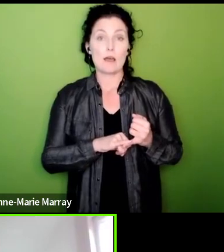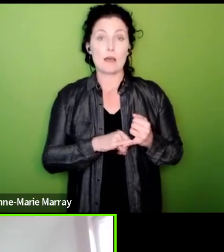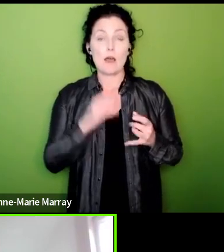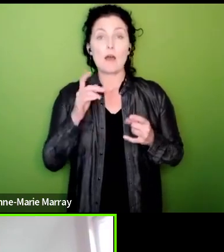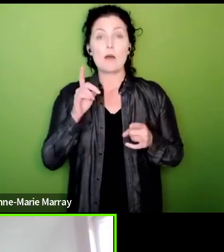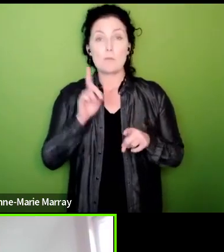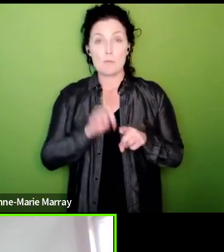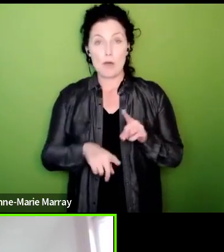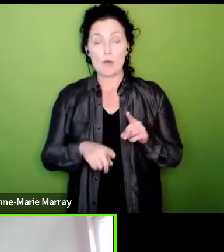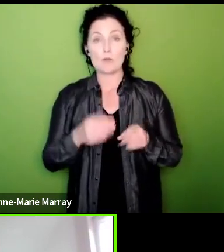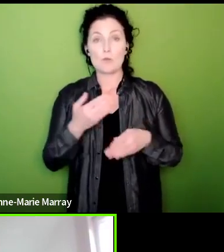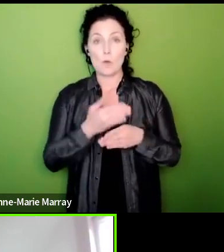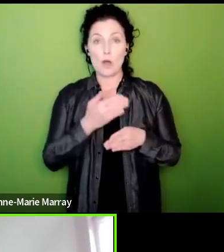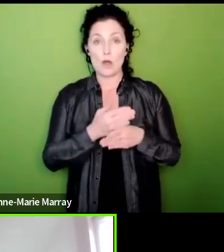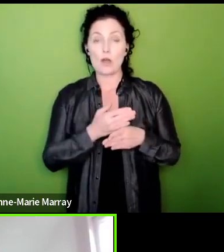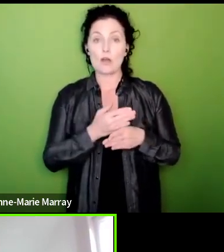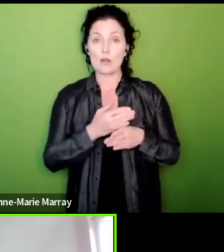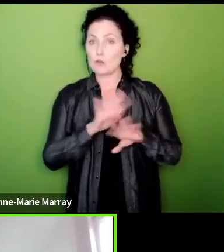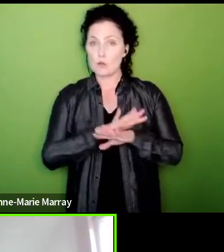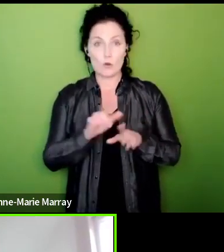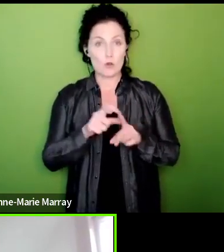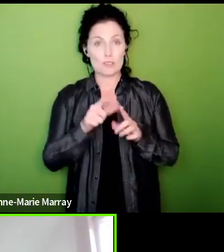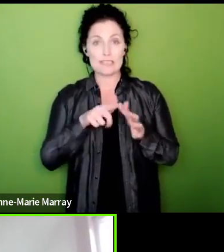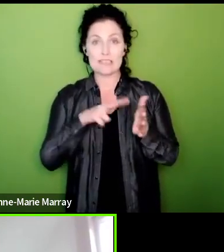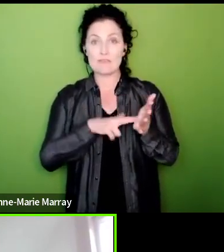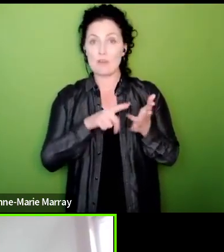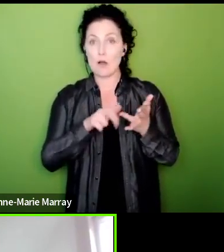um and the focus for us there has to be the Westminster government that needs to give